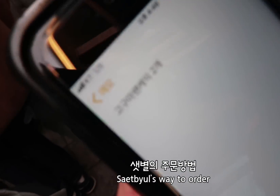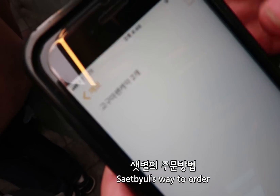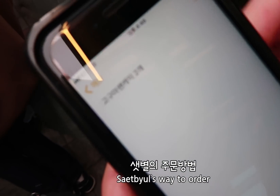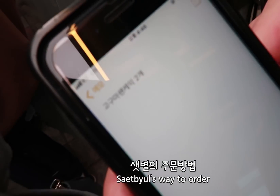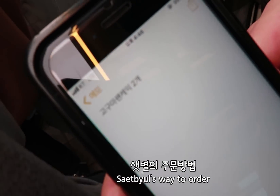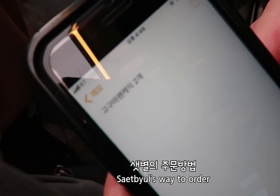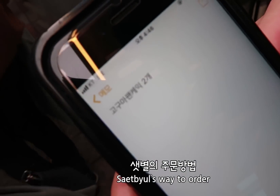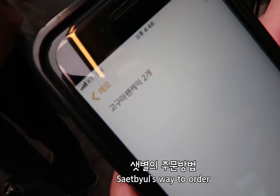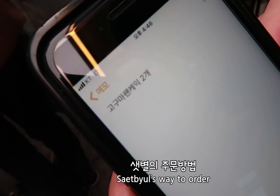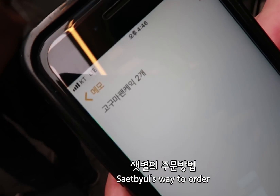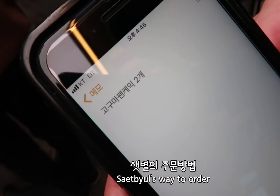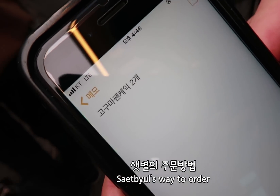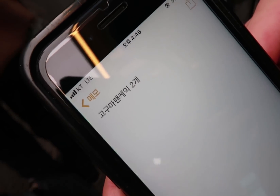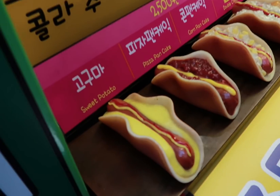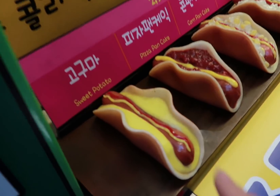Saetbyul’s way to order